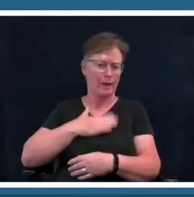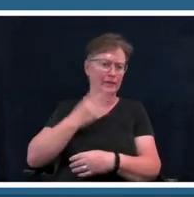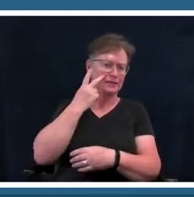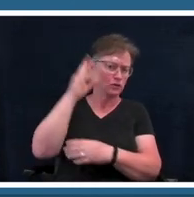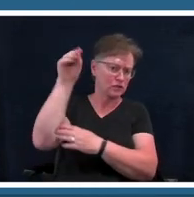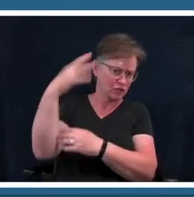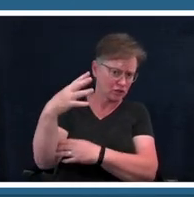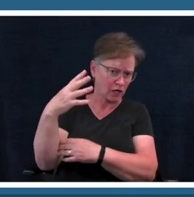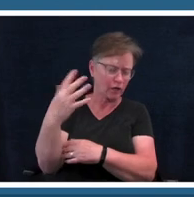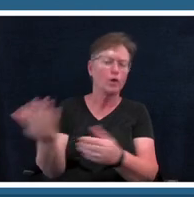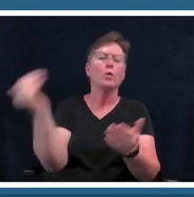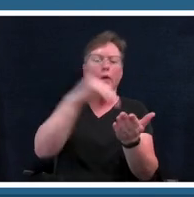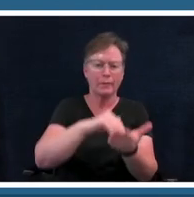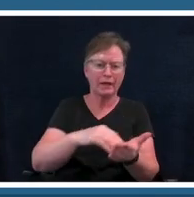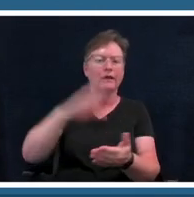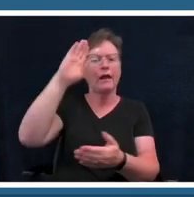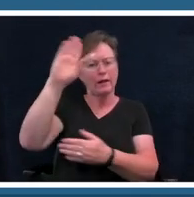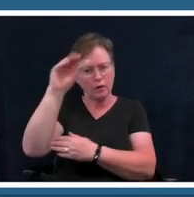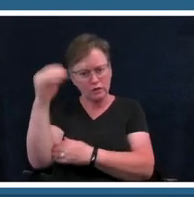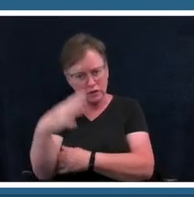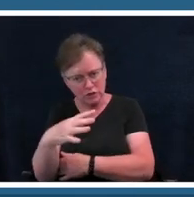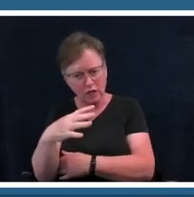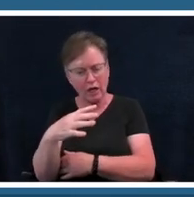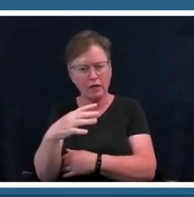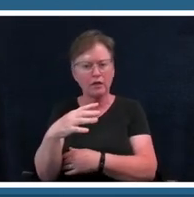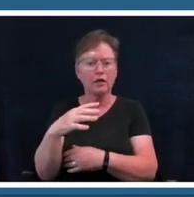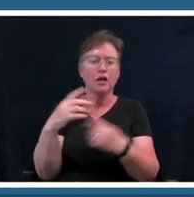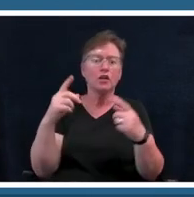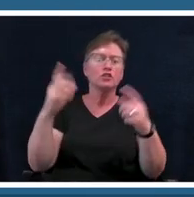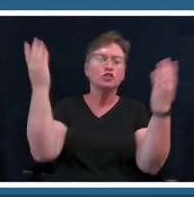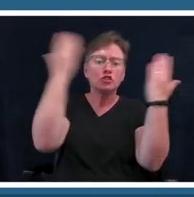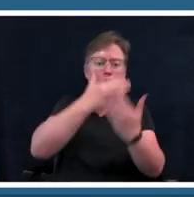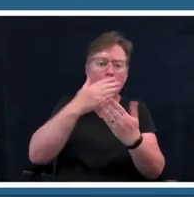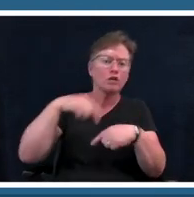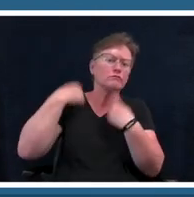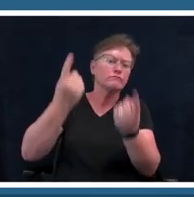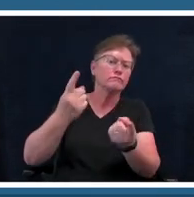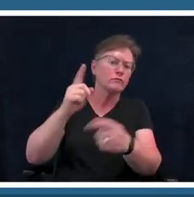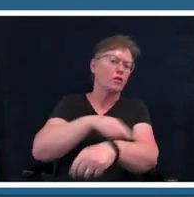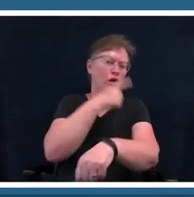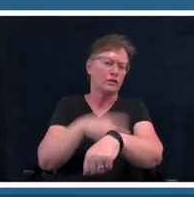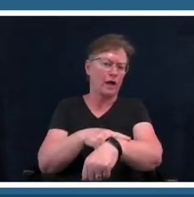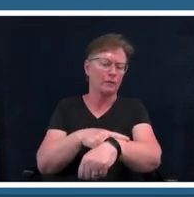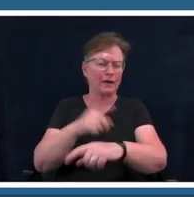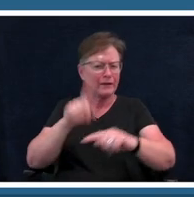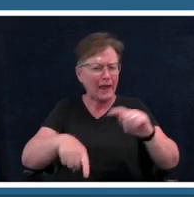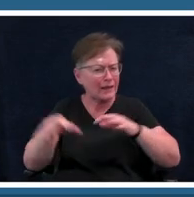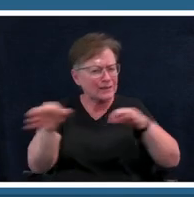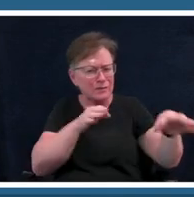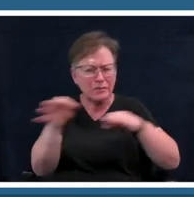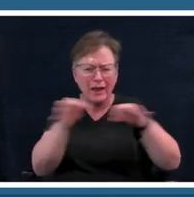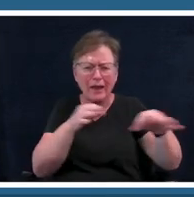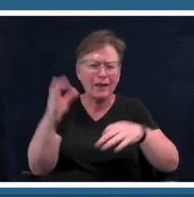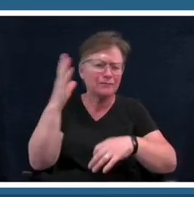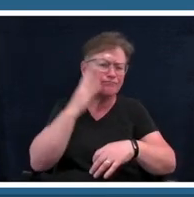hello sunshine it's been dark for a very long time i can't explain what i've been